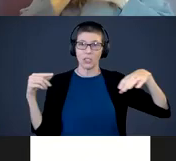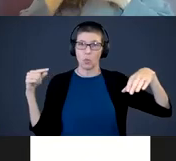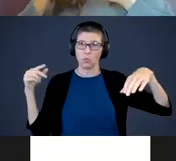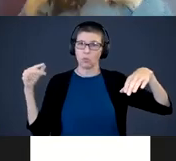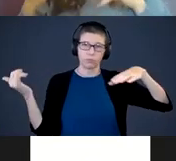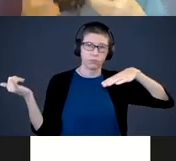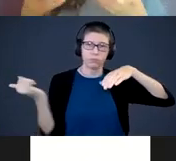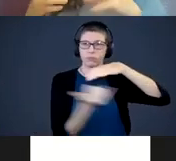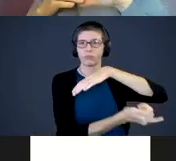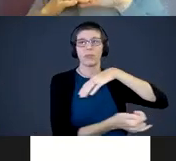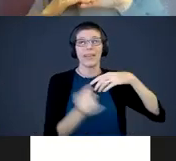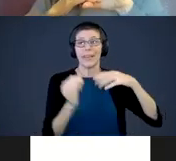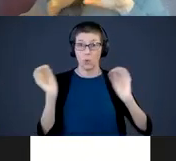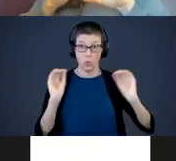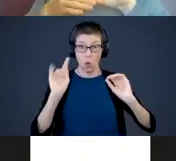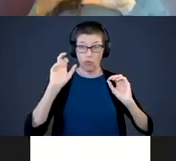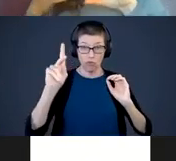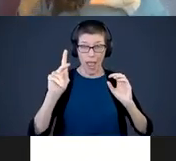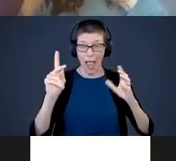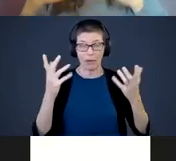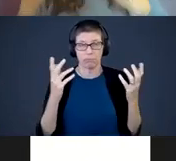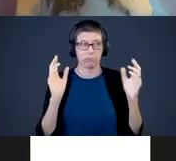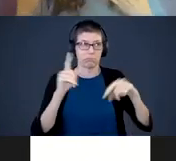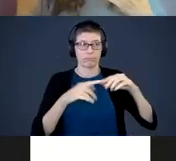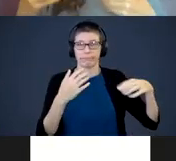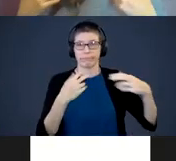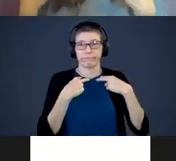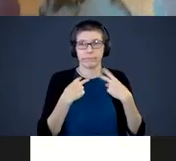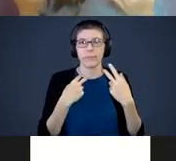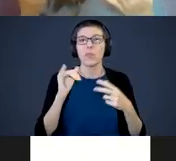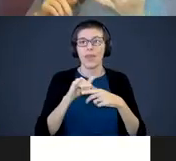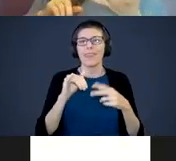go anywhere. So myelinization is basically the track that is laid down. Myelinization